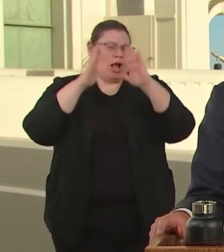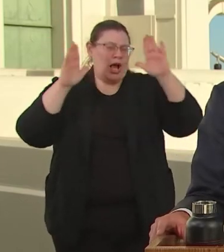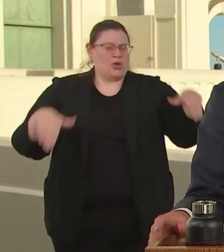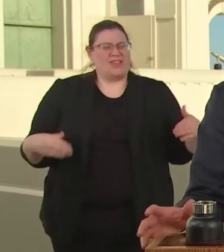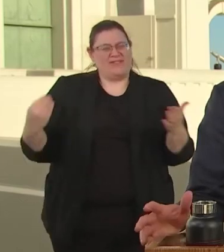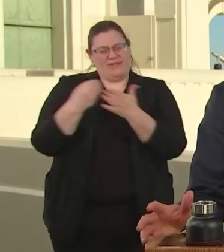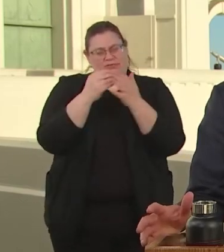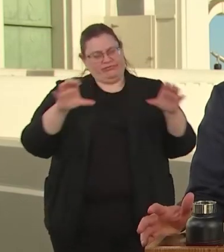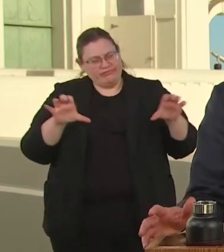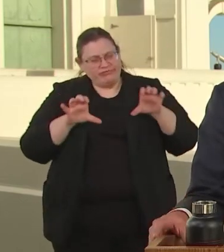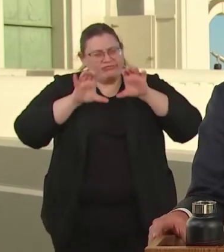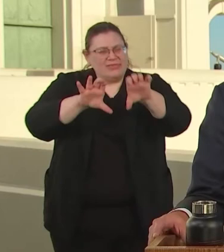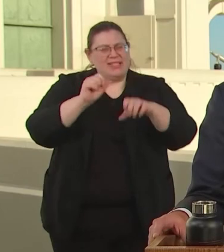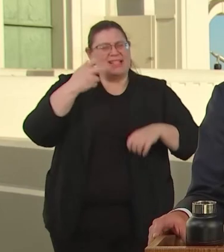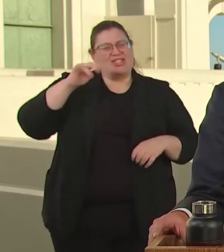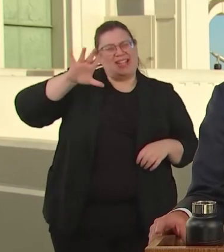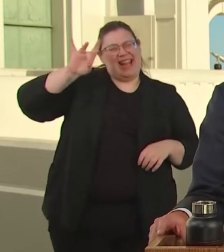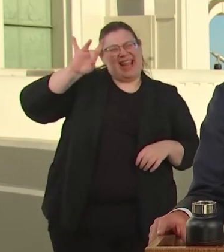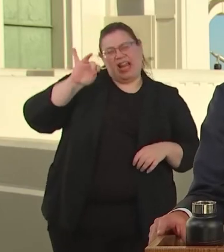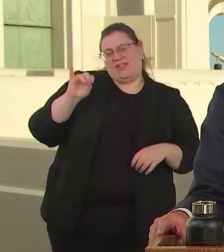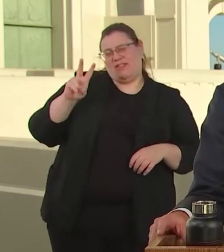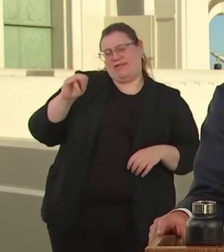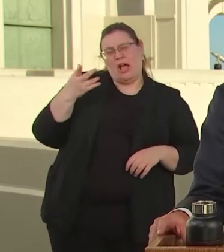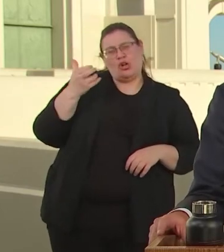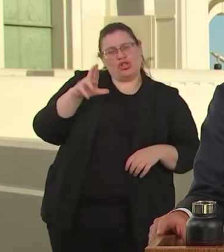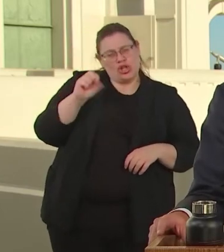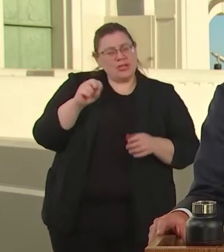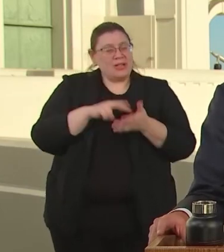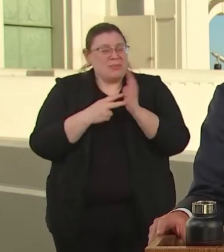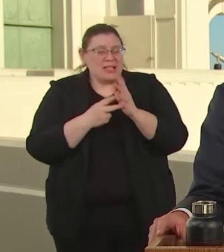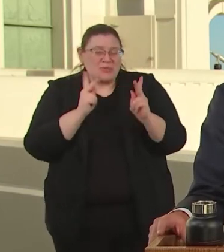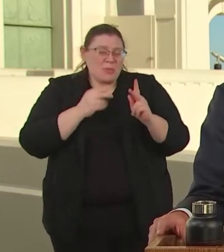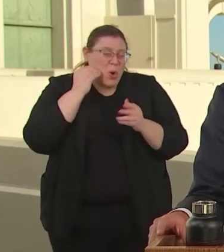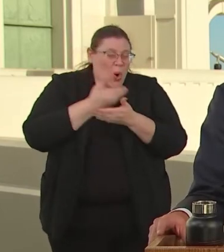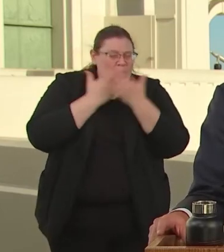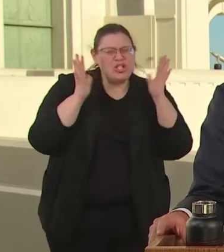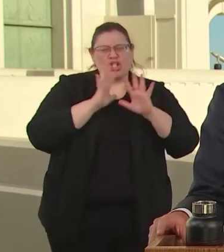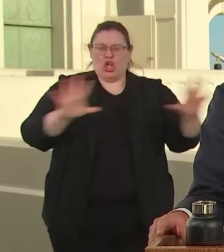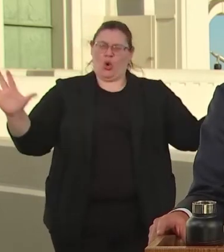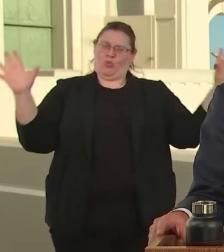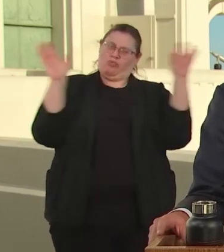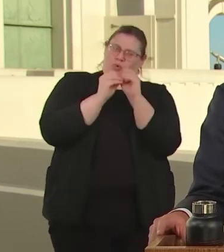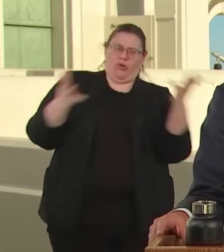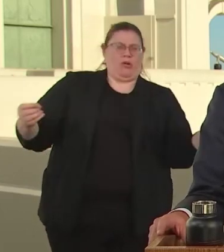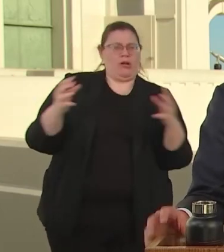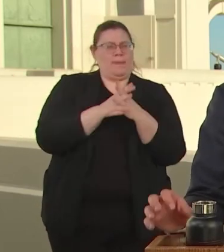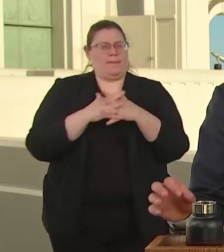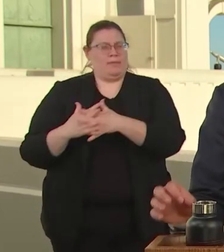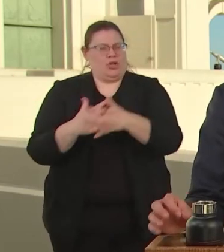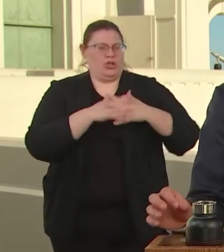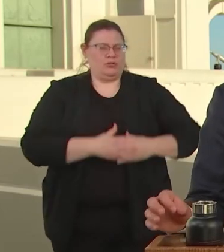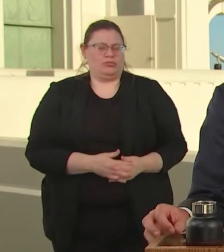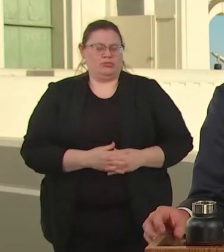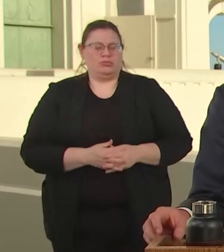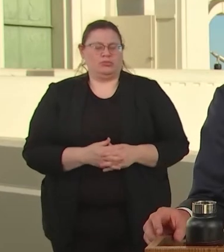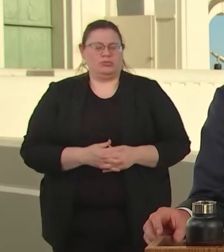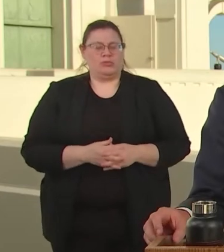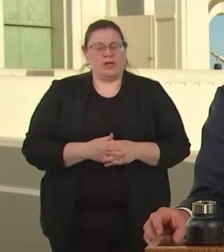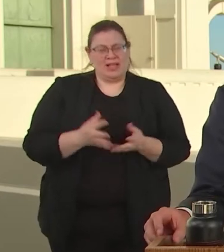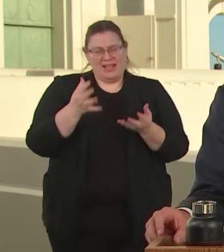HOMELESSNESS A THING OF THE PAST IN AMERICA. WE KNOW THE KEY TO ENDING HOMELESSNESS IS HOMES.